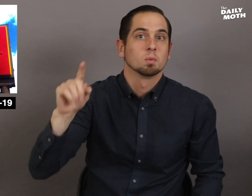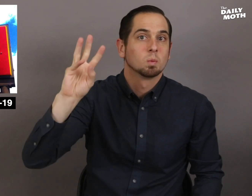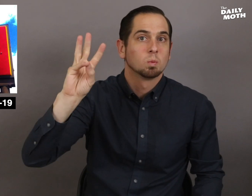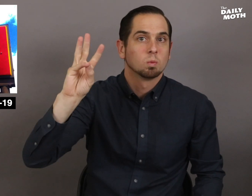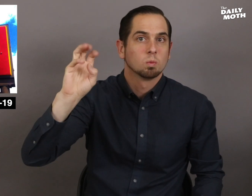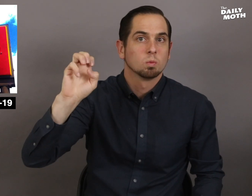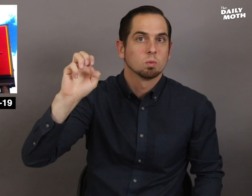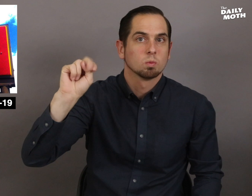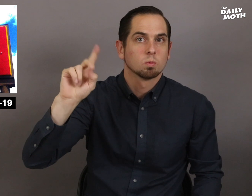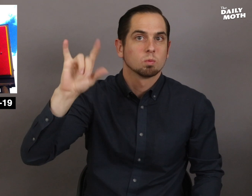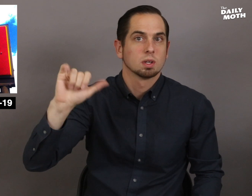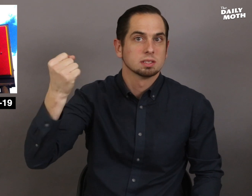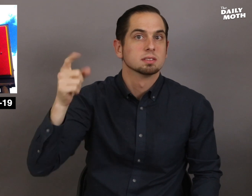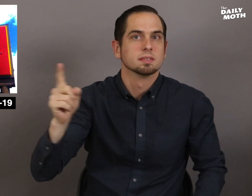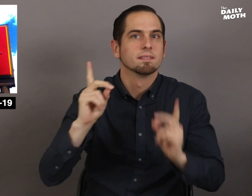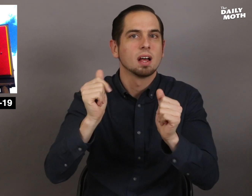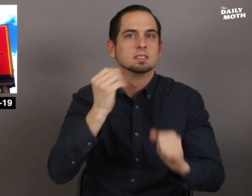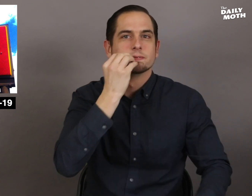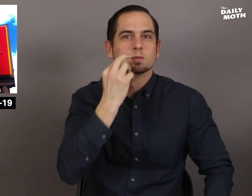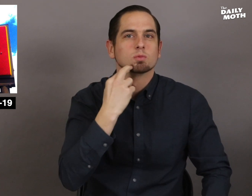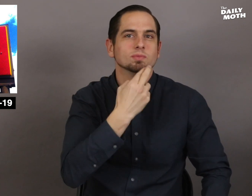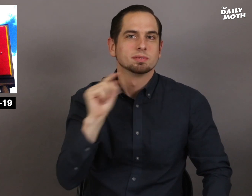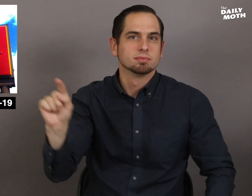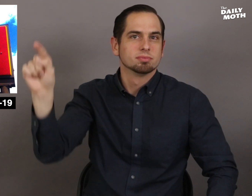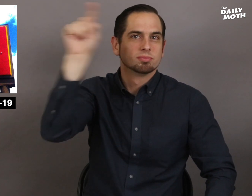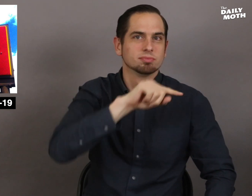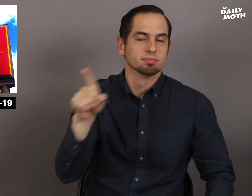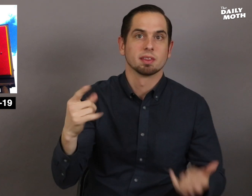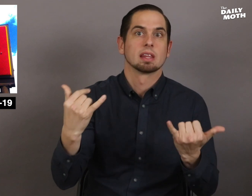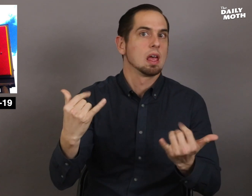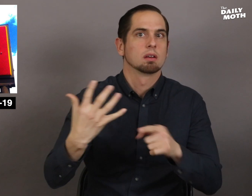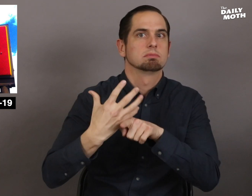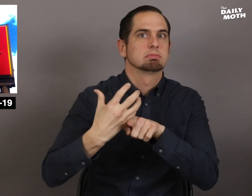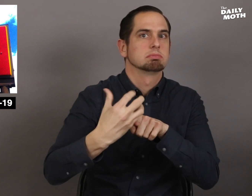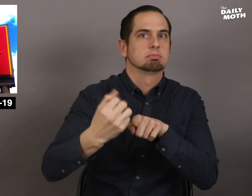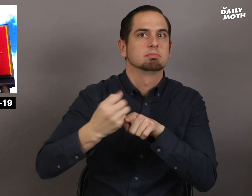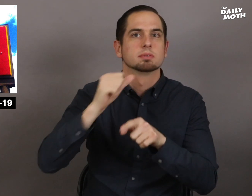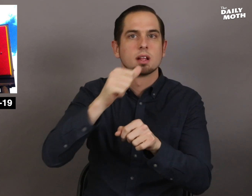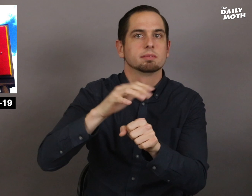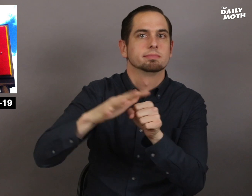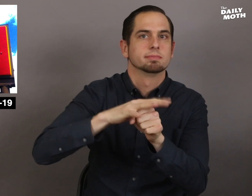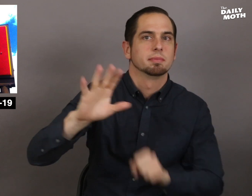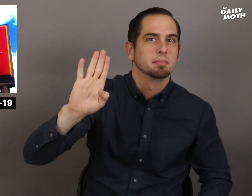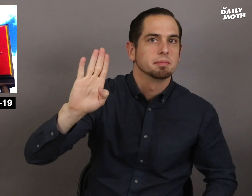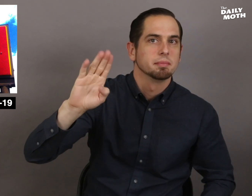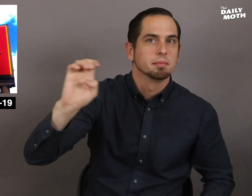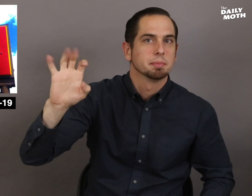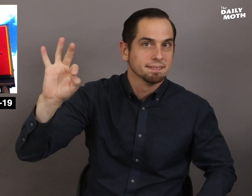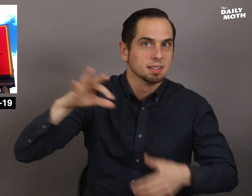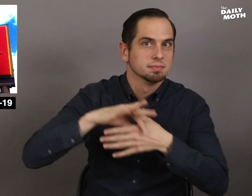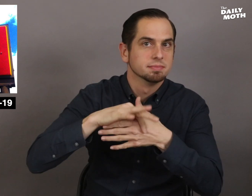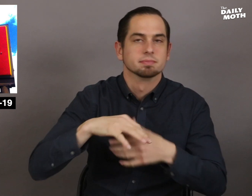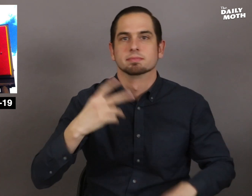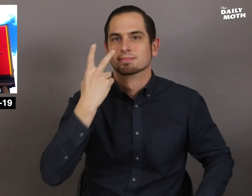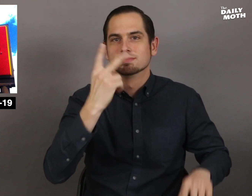Wendy's, the fast food chain, is now having shortages of beef.